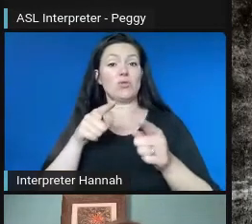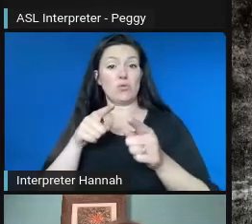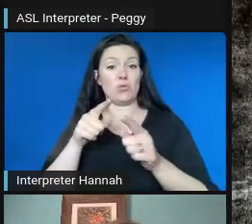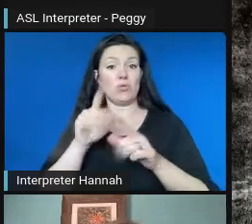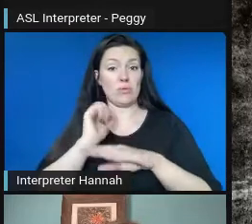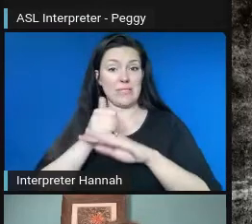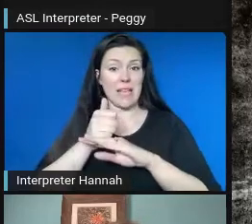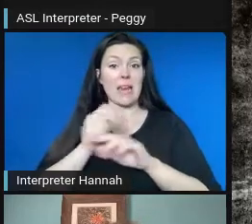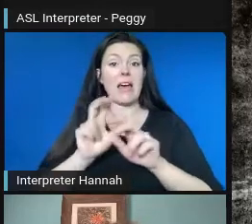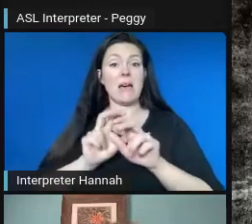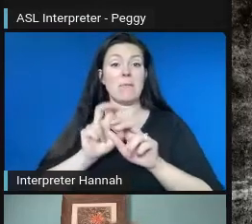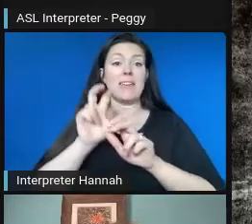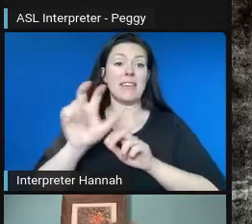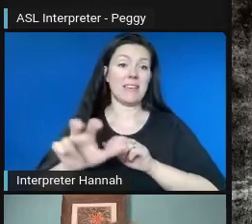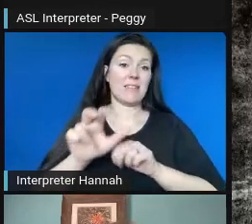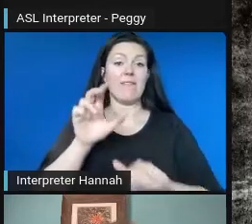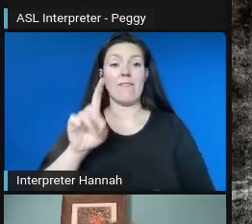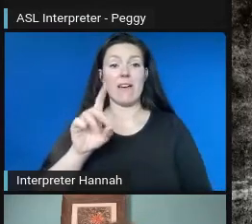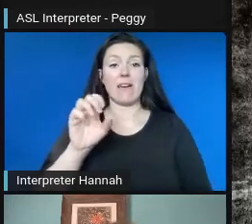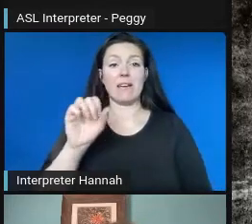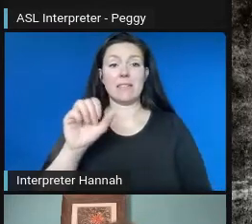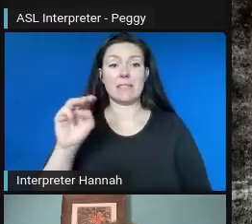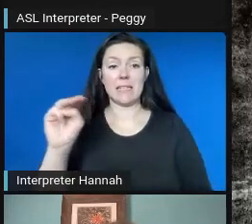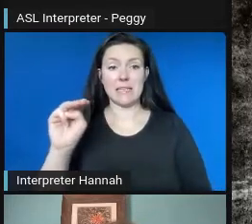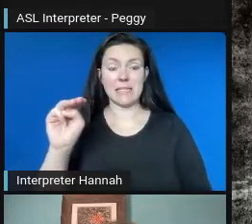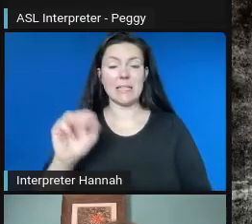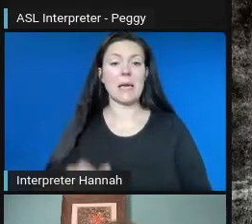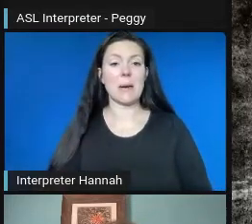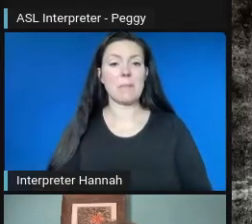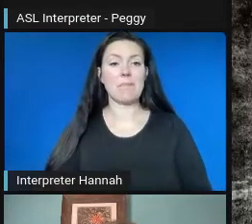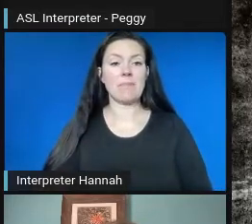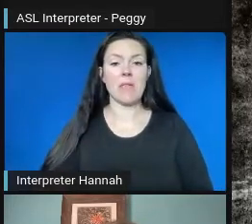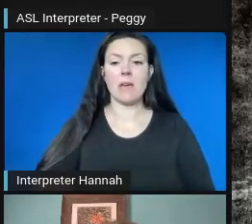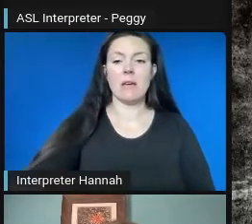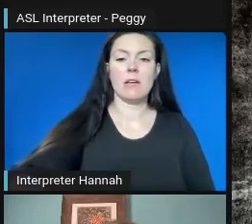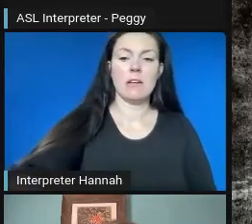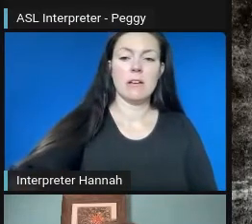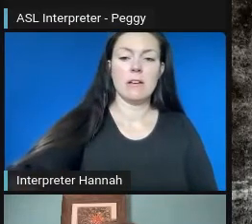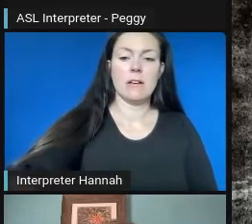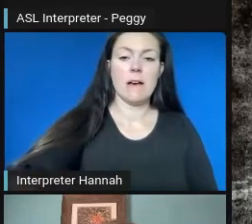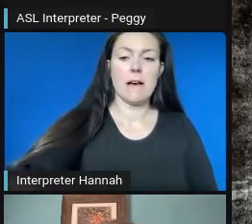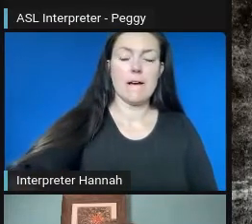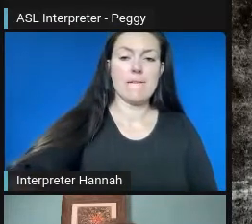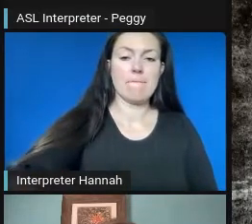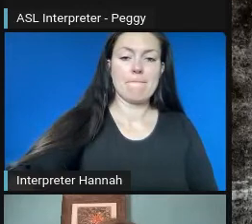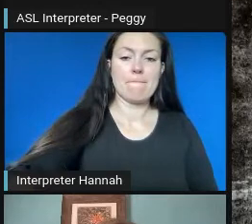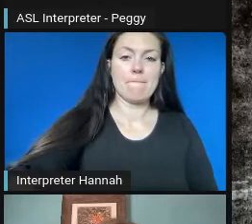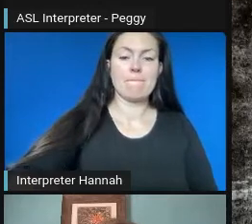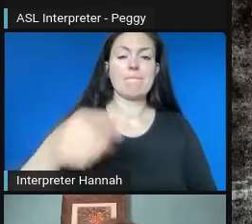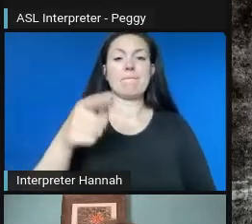And I was a little bit predisposed to take something like an artist-in-residency on.